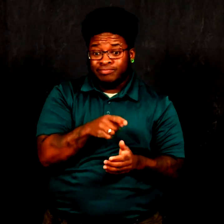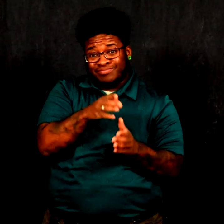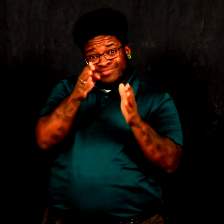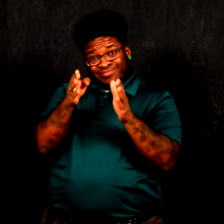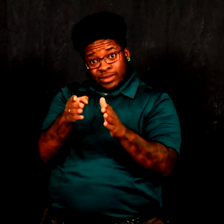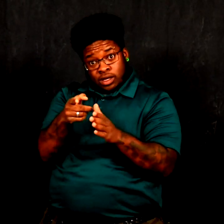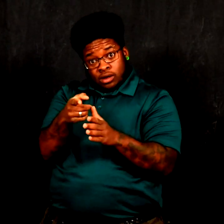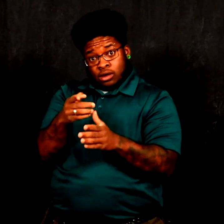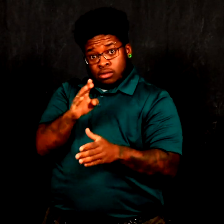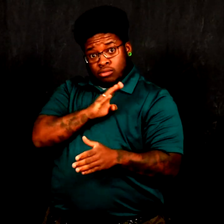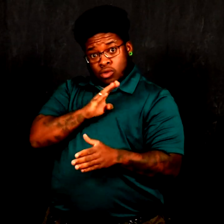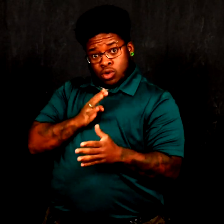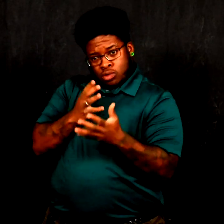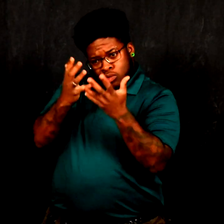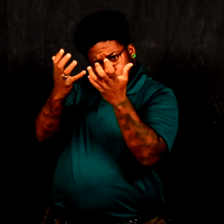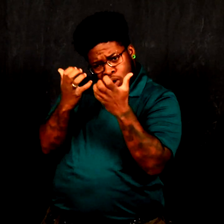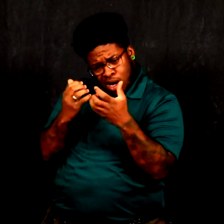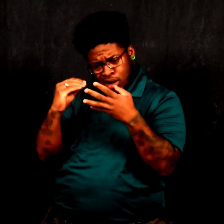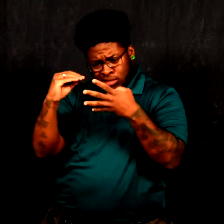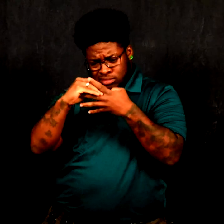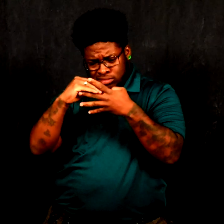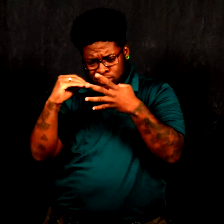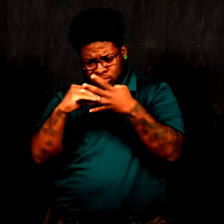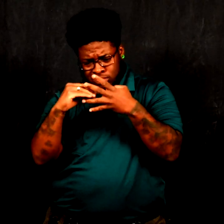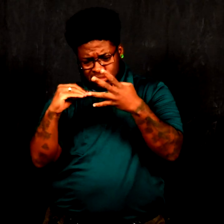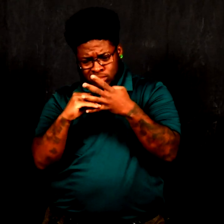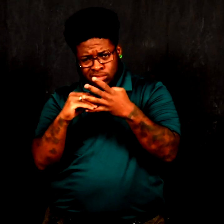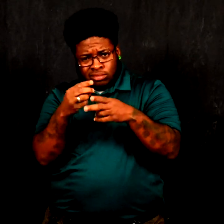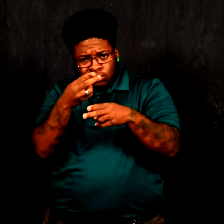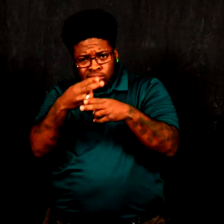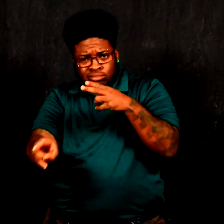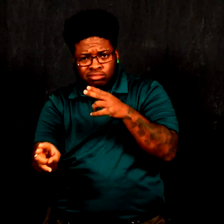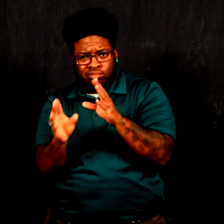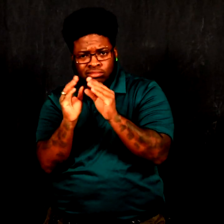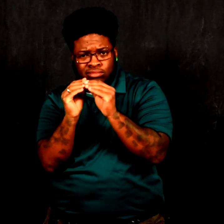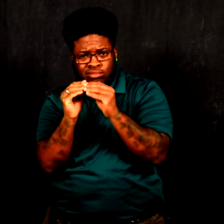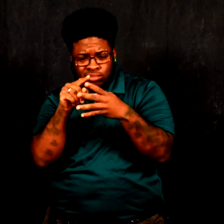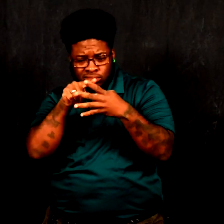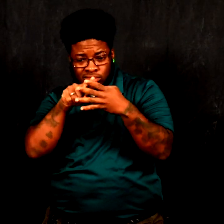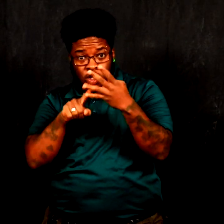Next, the board wanted to hold brief meetings